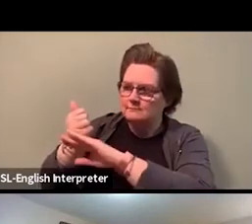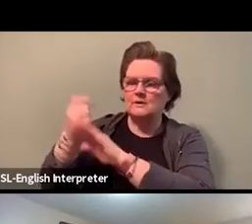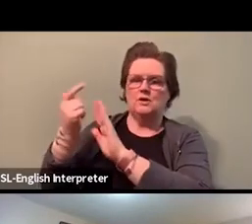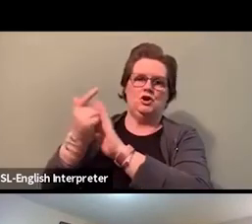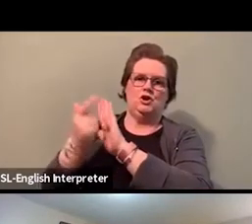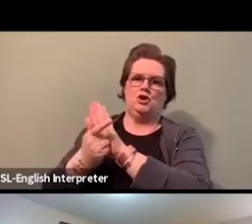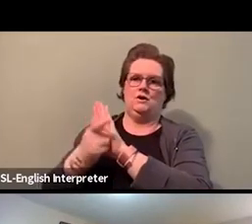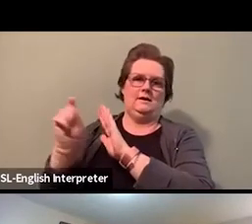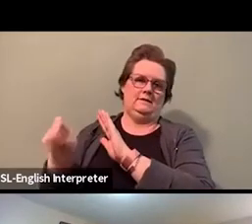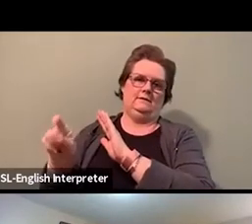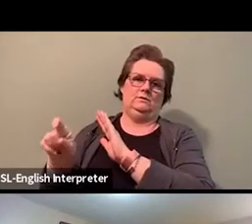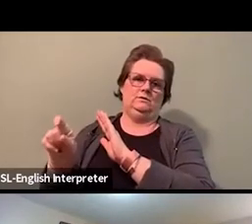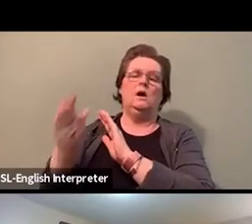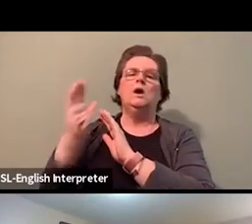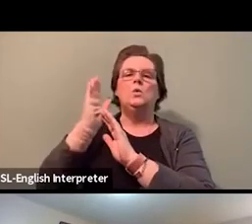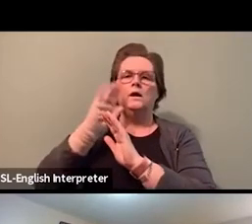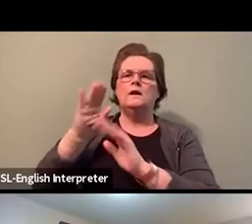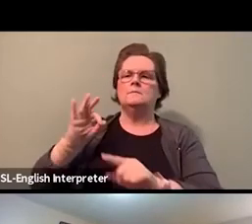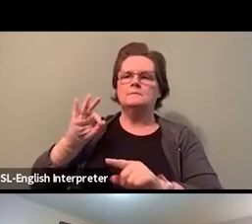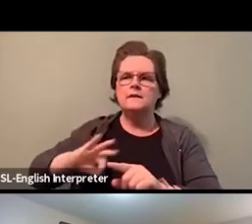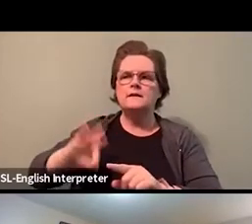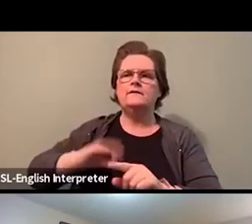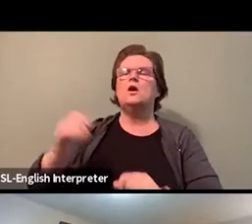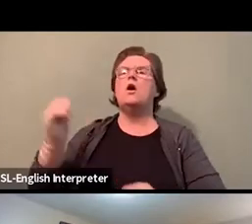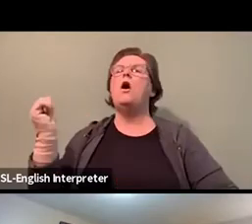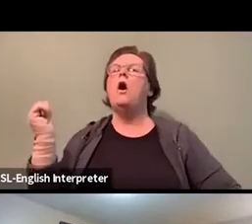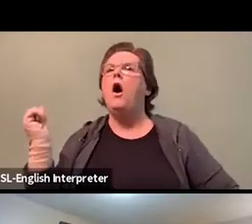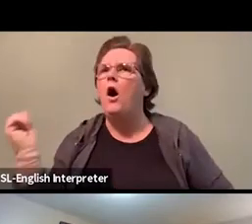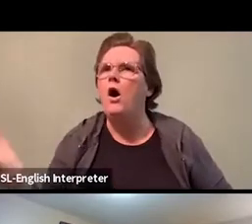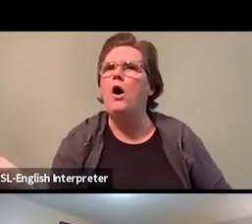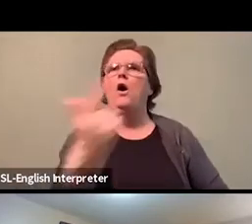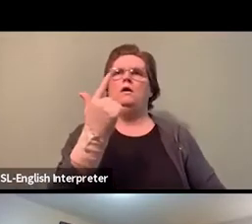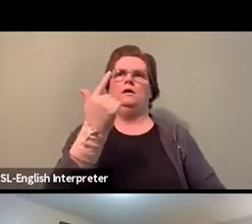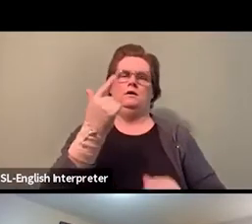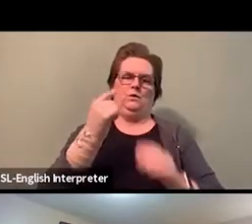that will benefit BIPOC communities, that will,